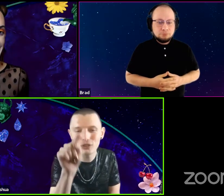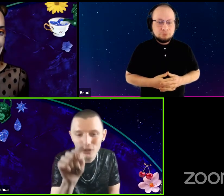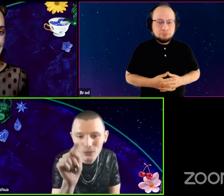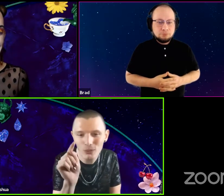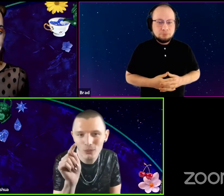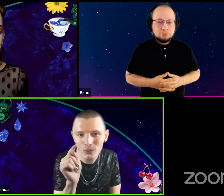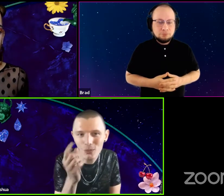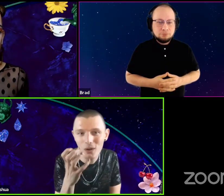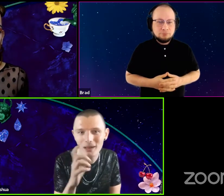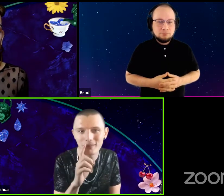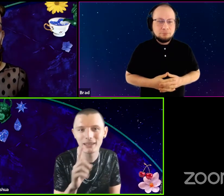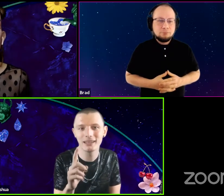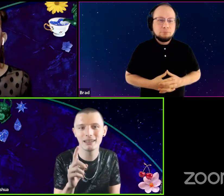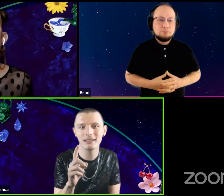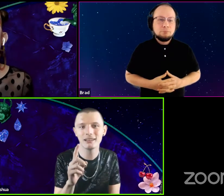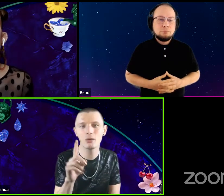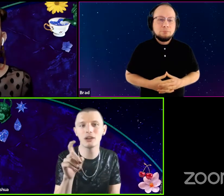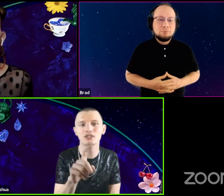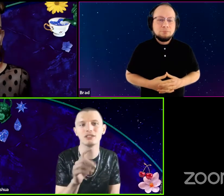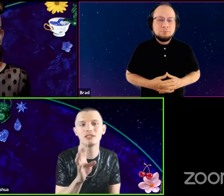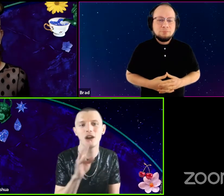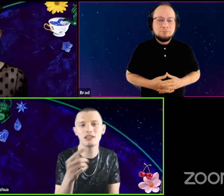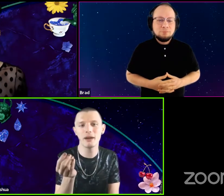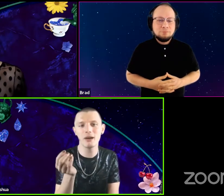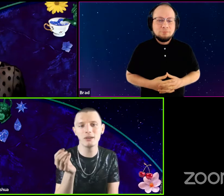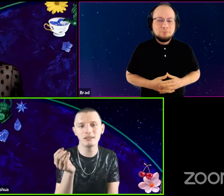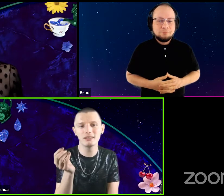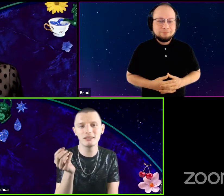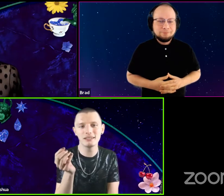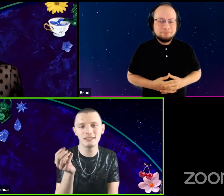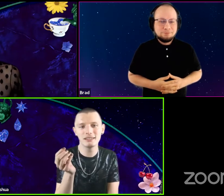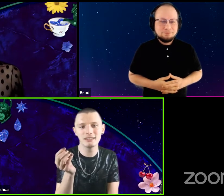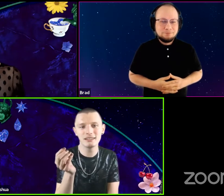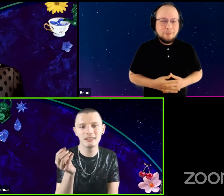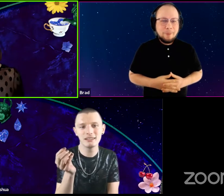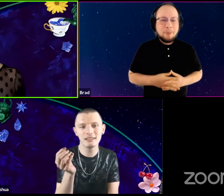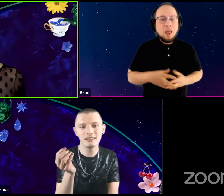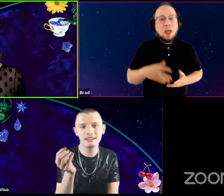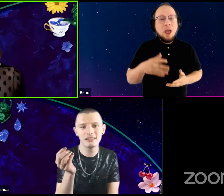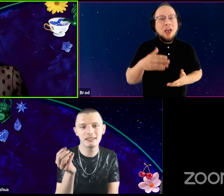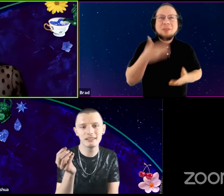what do you want to be questioned and talked about? Thank you so much. Um.